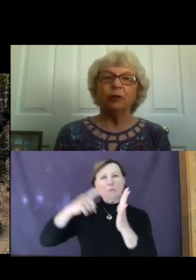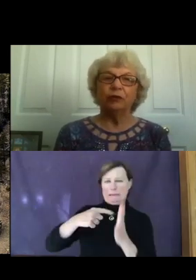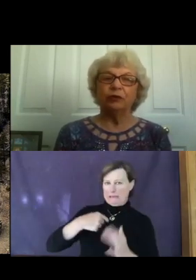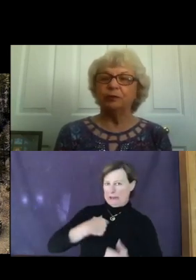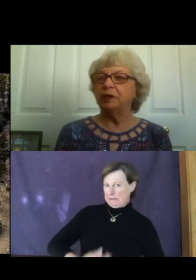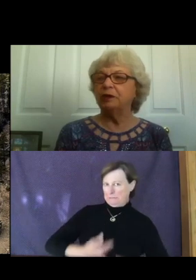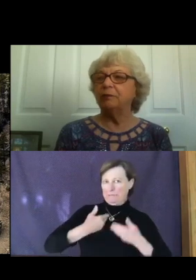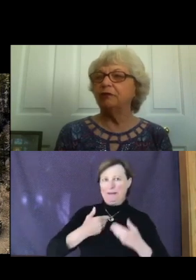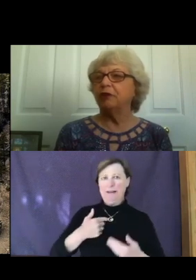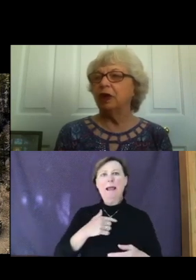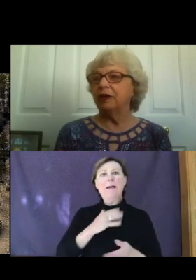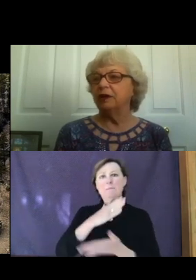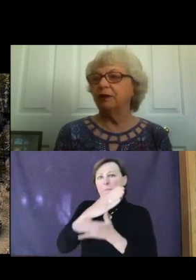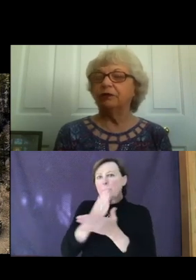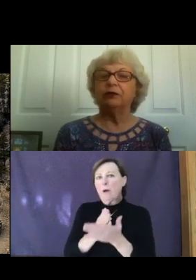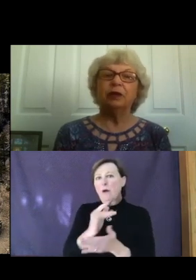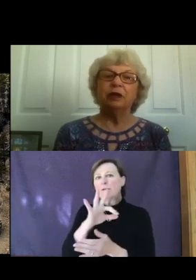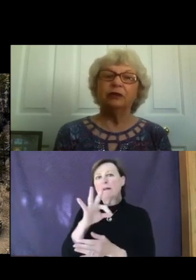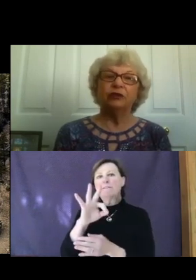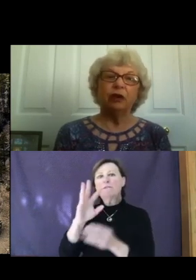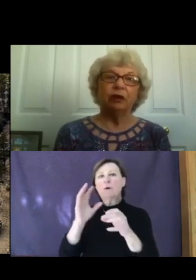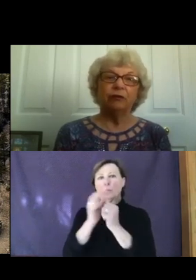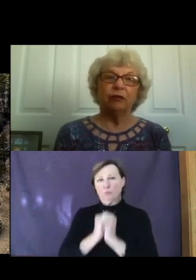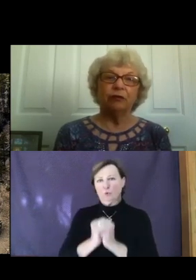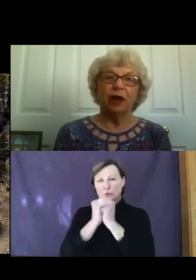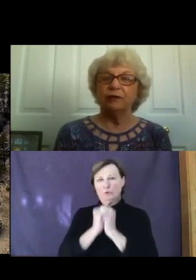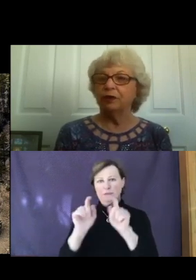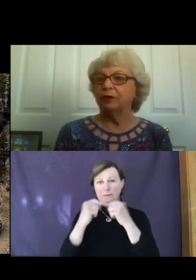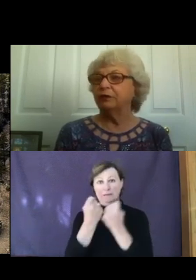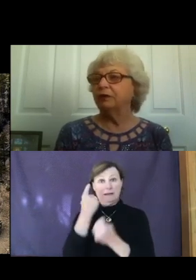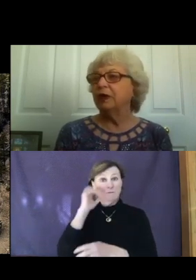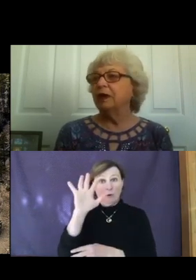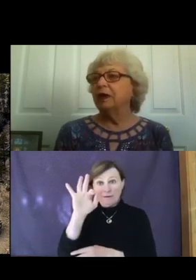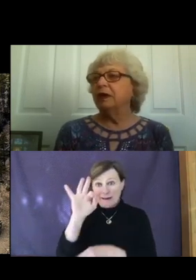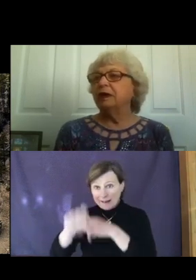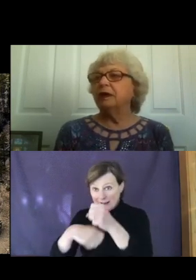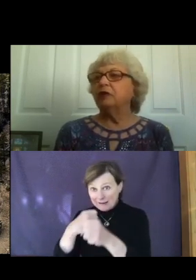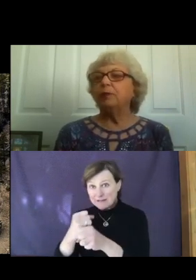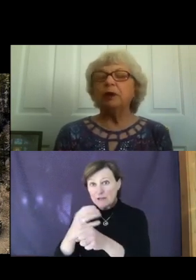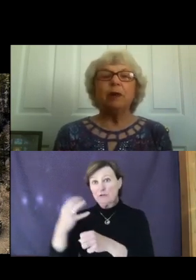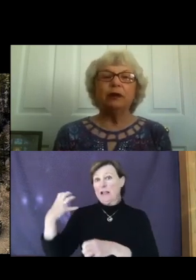worship team for nine years, and chair for five years. It's been my great